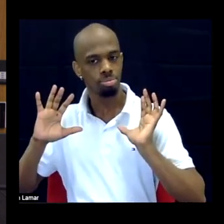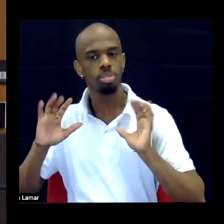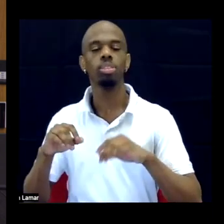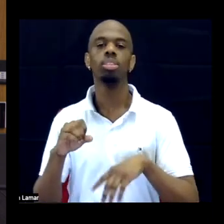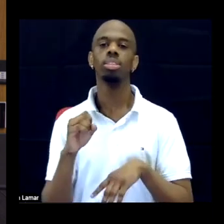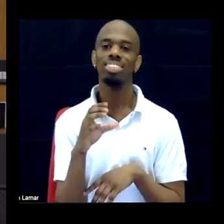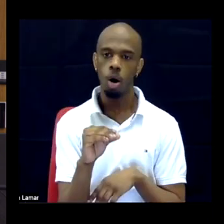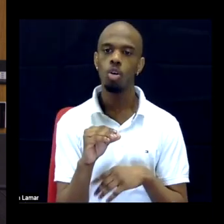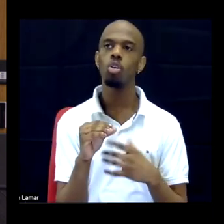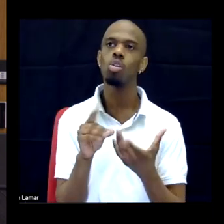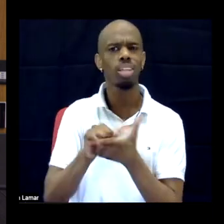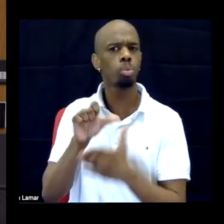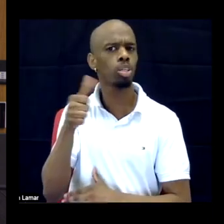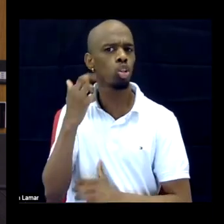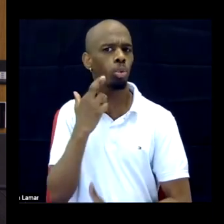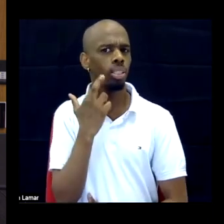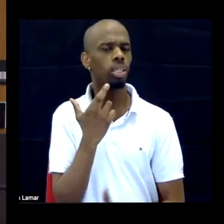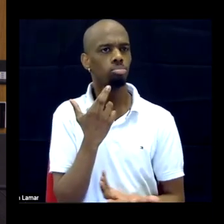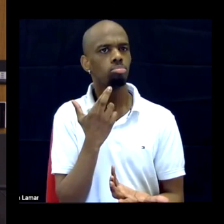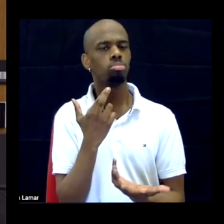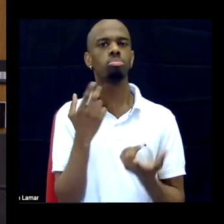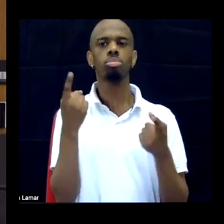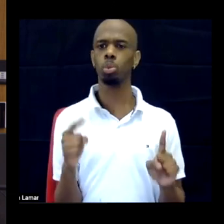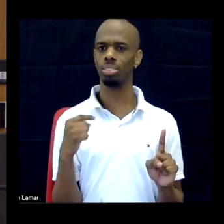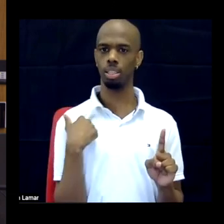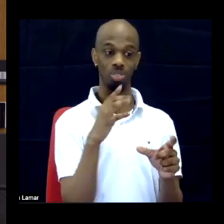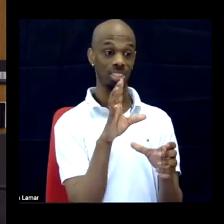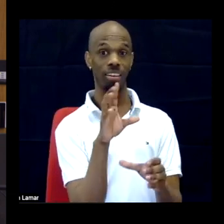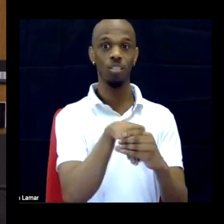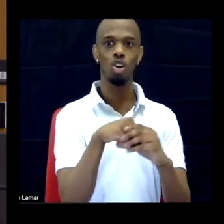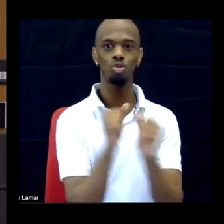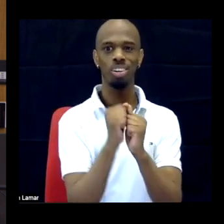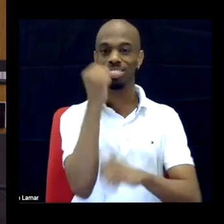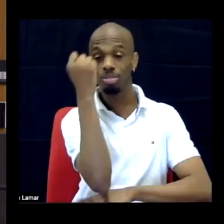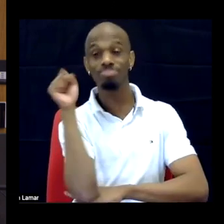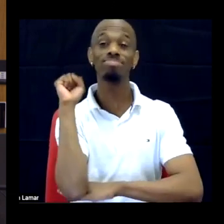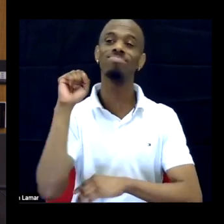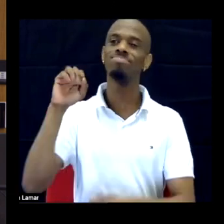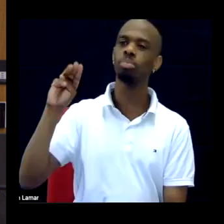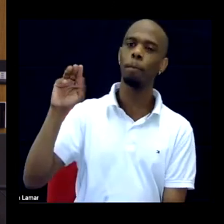book, and so that was another reason, as I was involved in uprisings in Madison and seeing